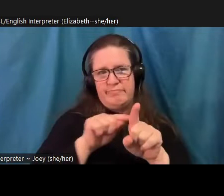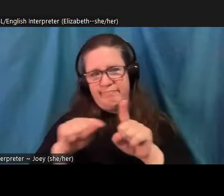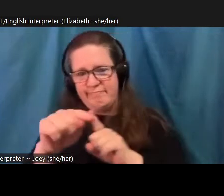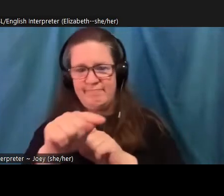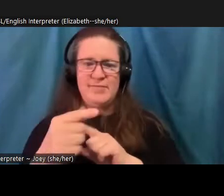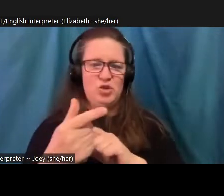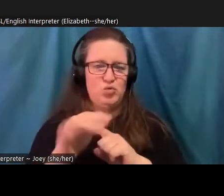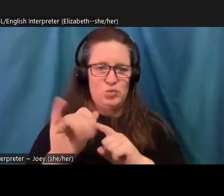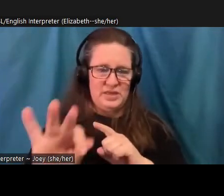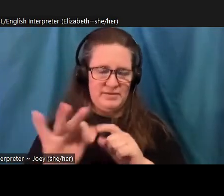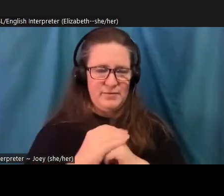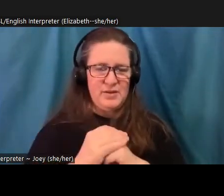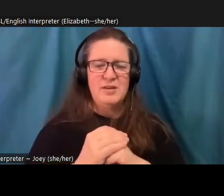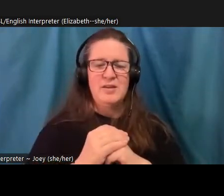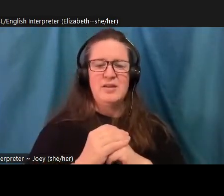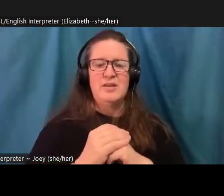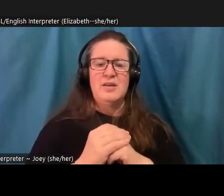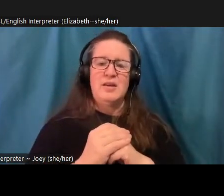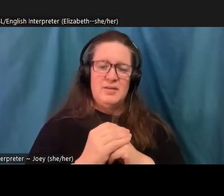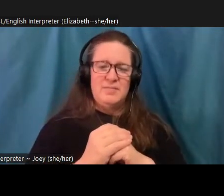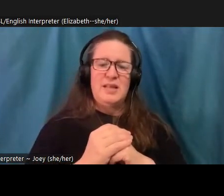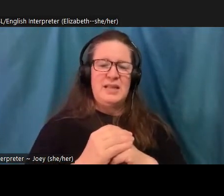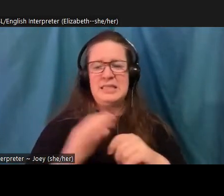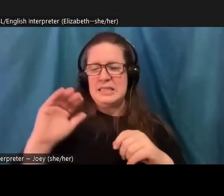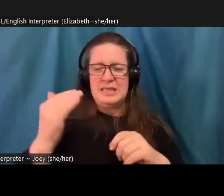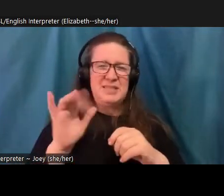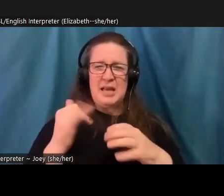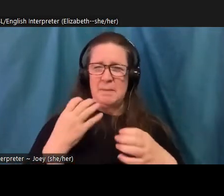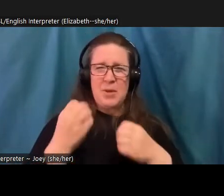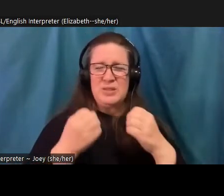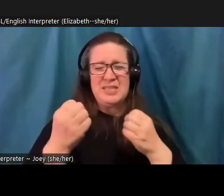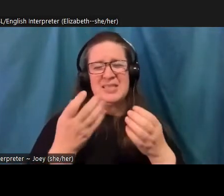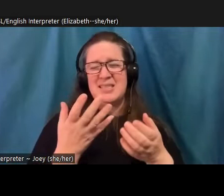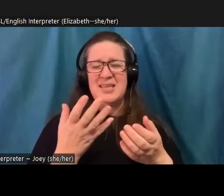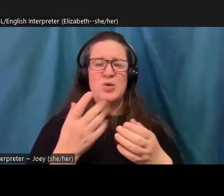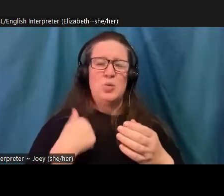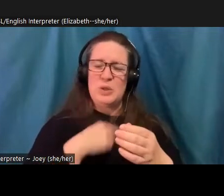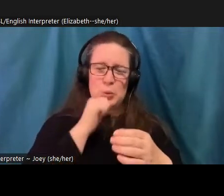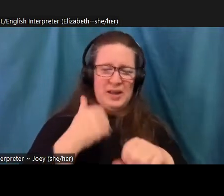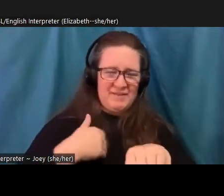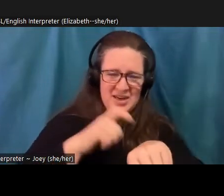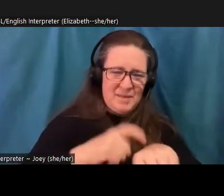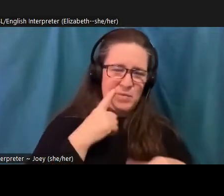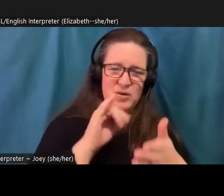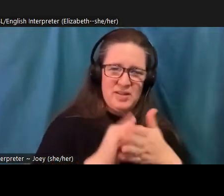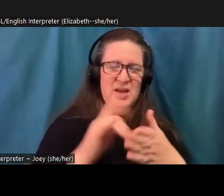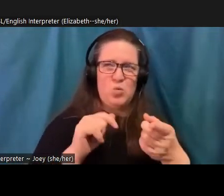extravagance as the fires close in. But the problem is when we try to jump straight to the final step without first